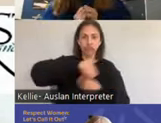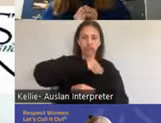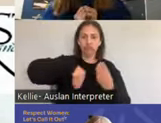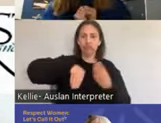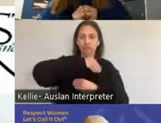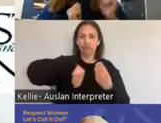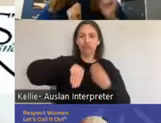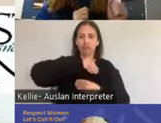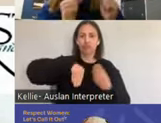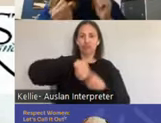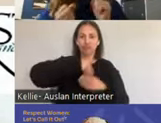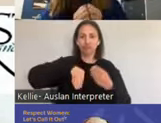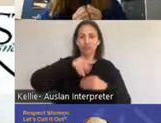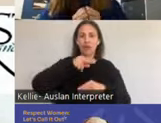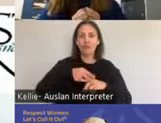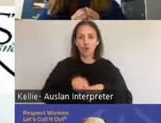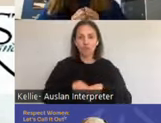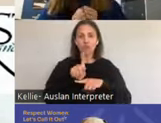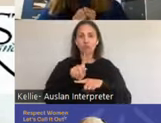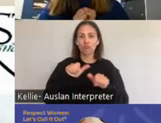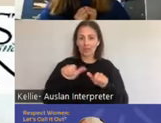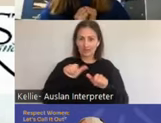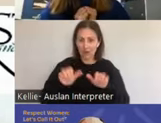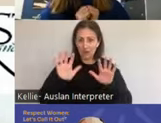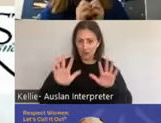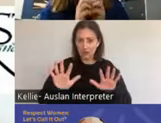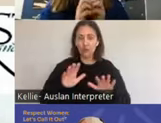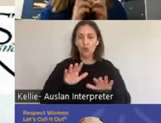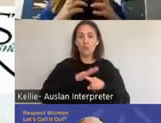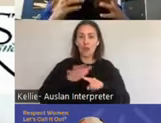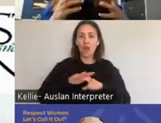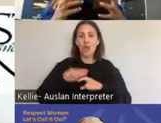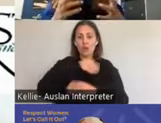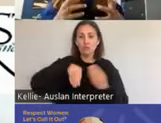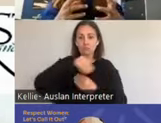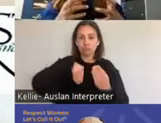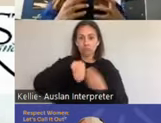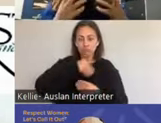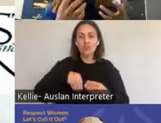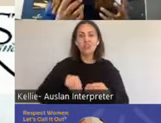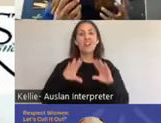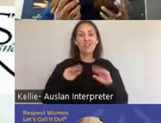their erections of the clitoris or the penis. And you got to a point of plateau.